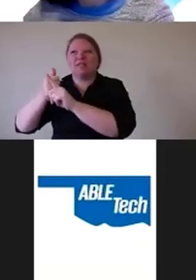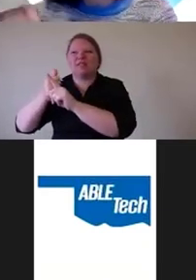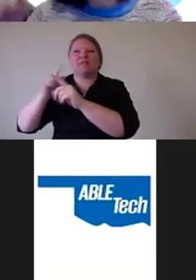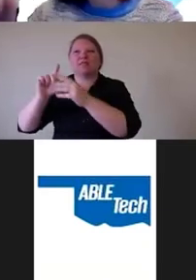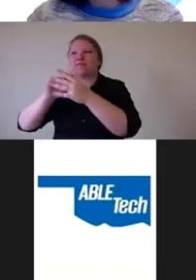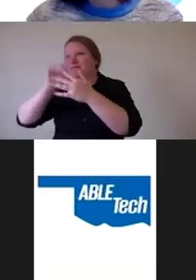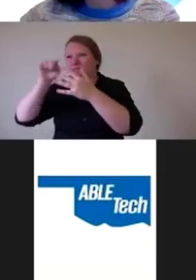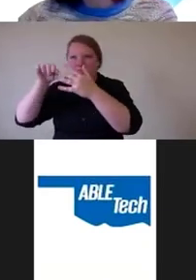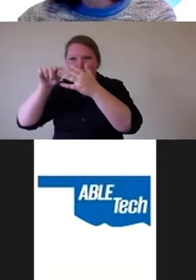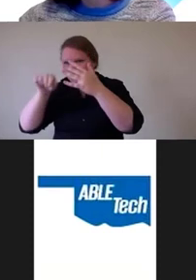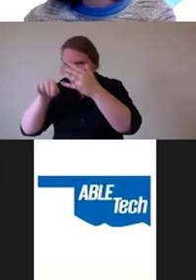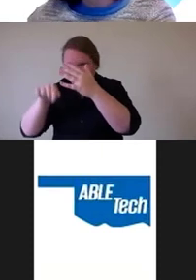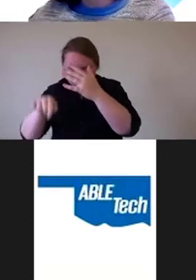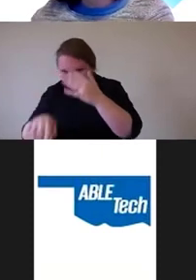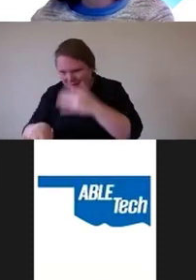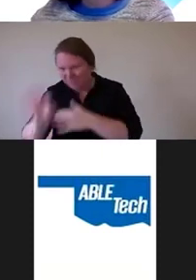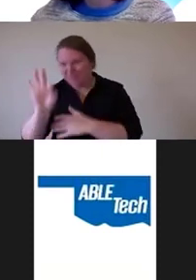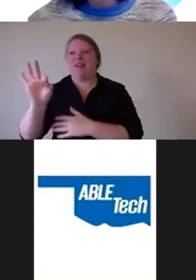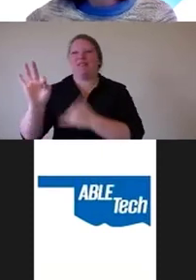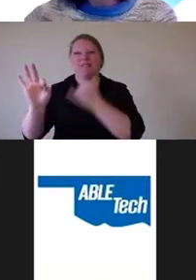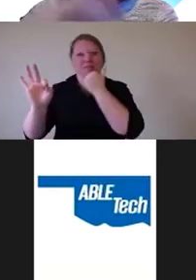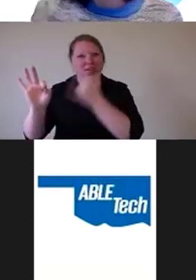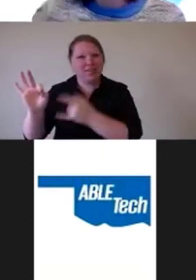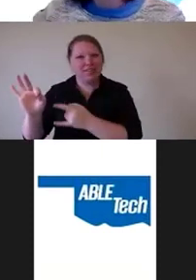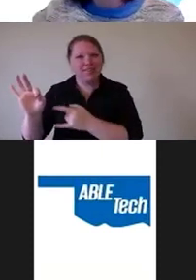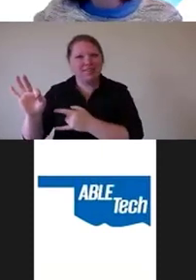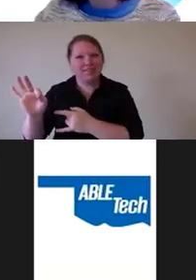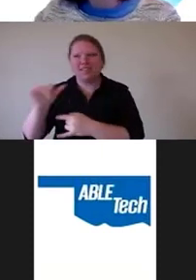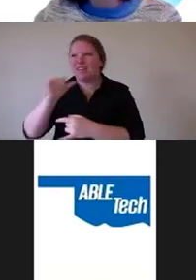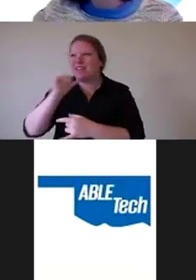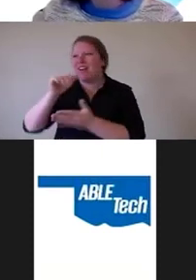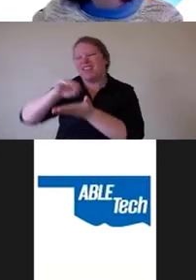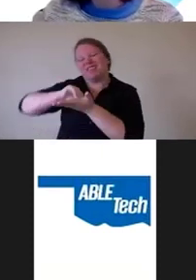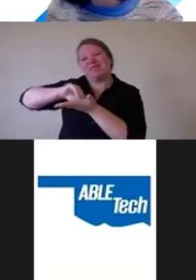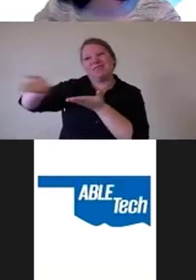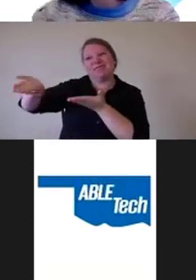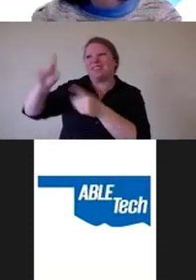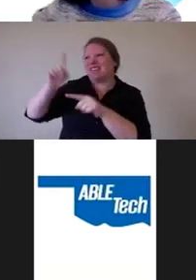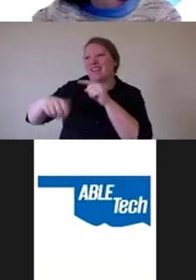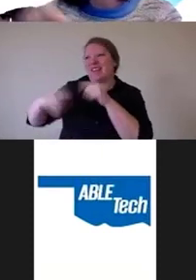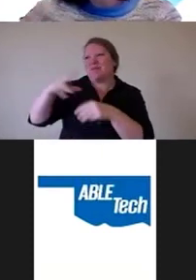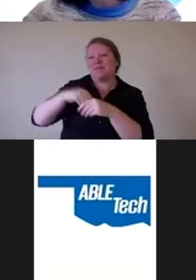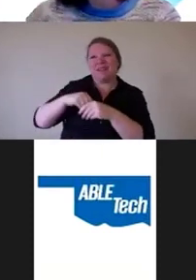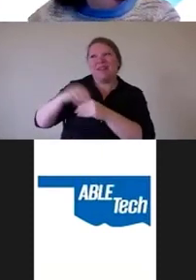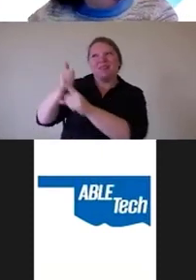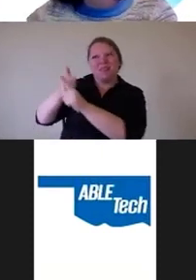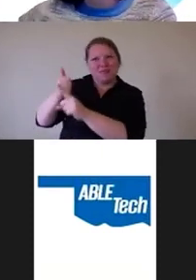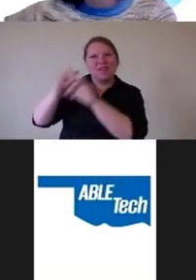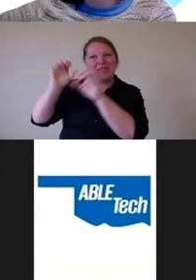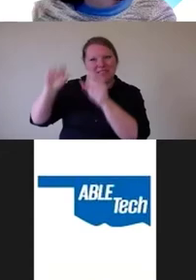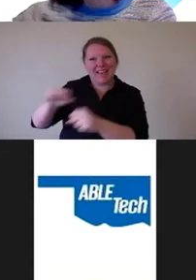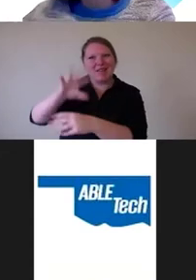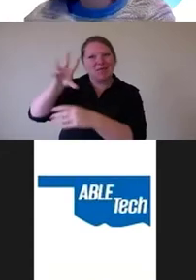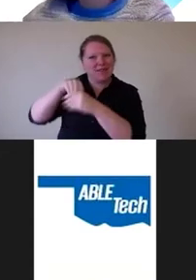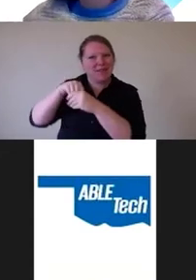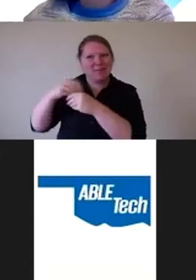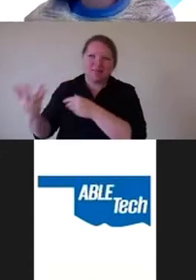We were no longer excluding them outright from participation. They could participate, they found an issue, we fixed the issue.